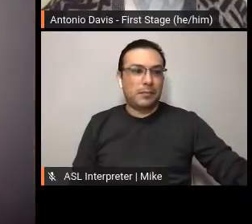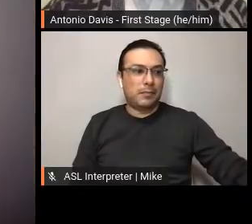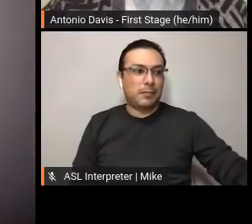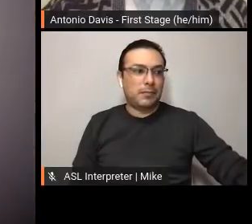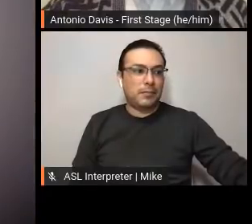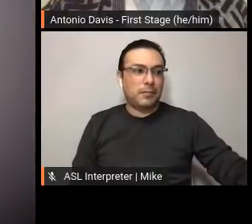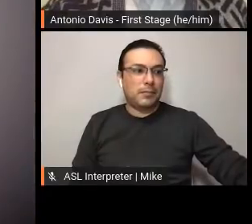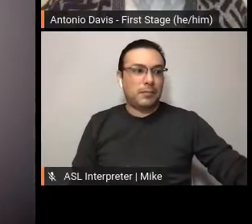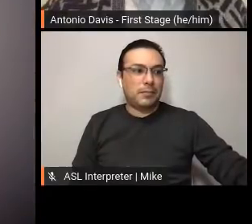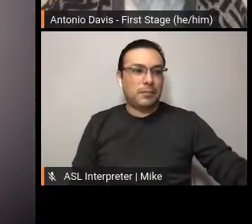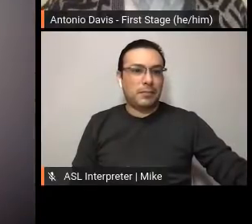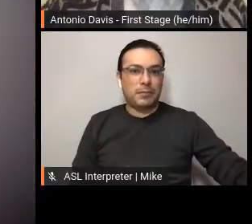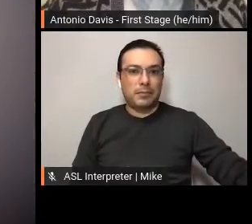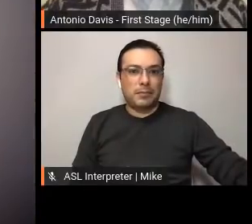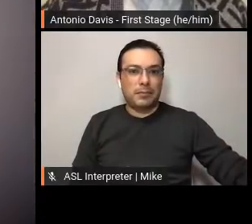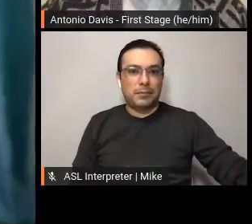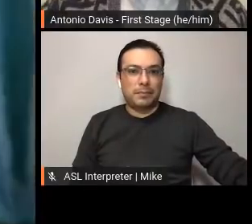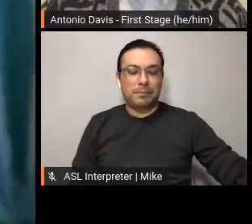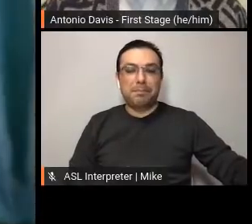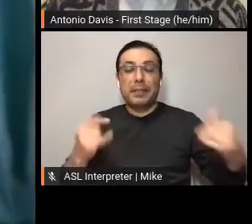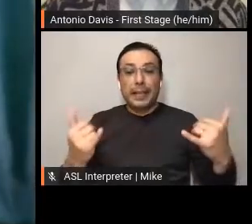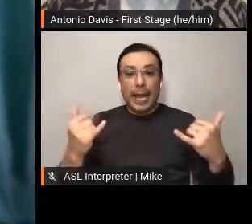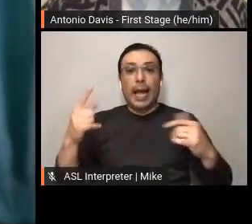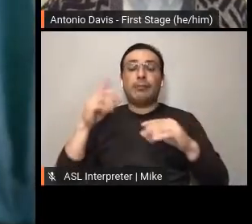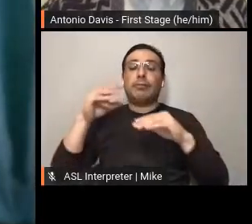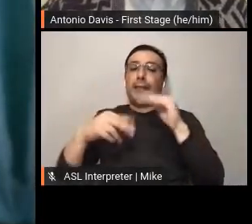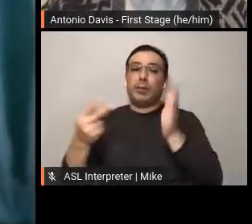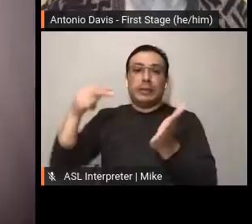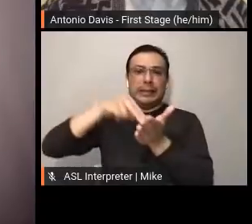We have to stand up and make a change. I don't want to be quiet.